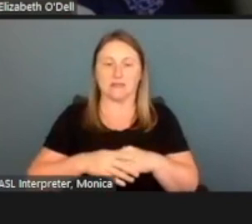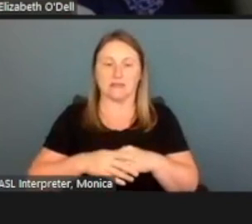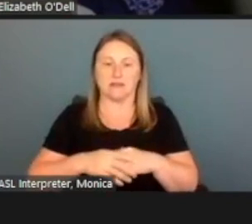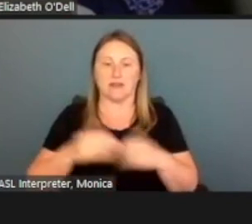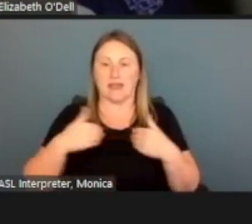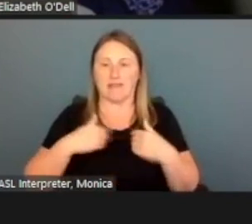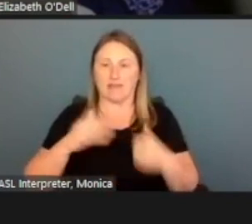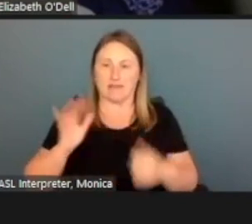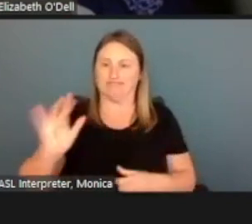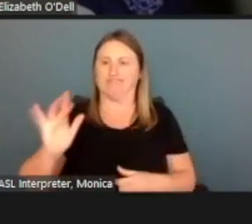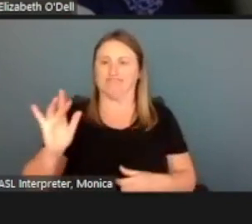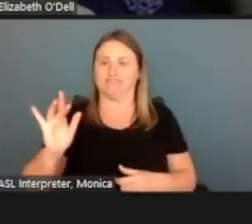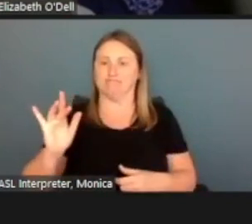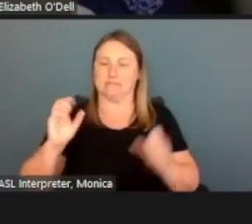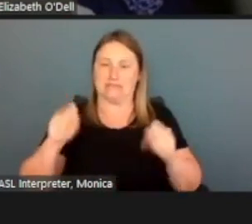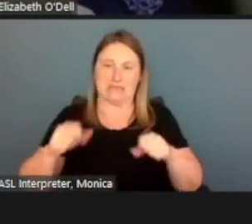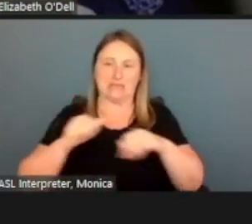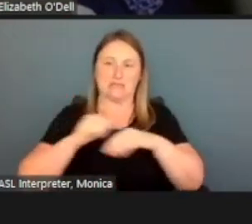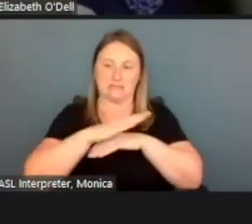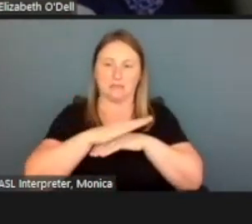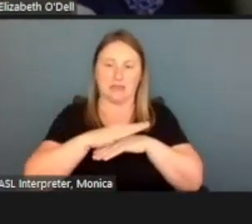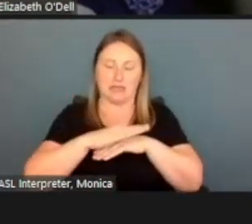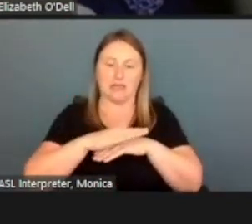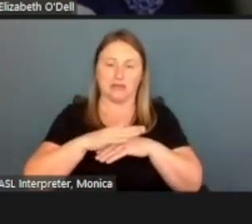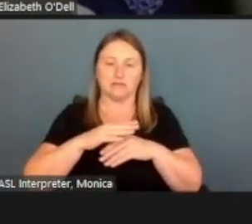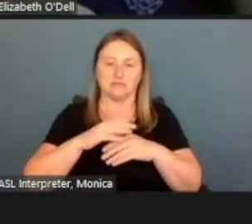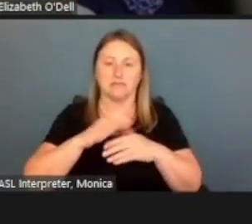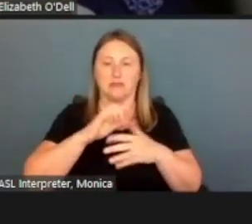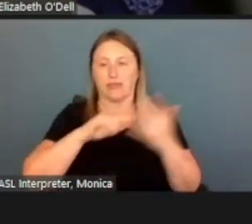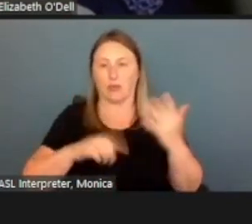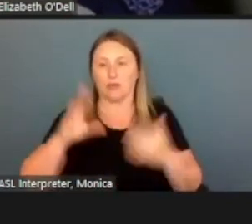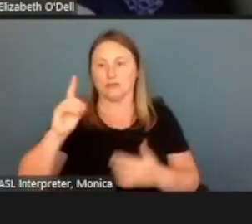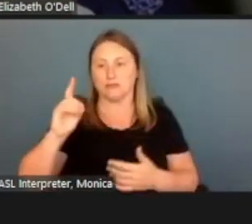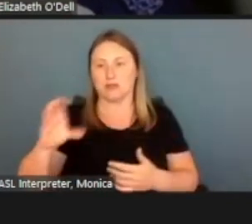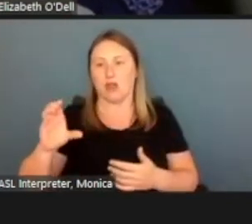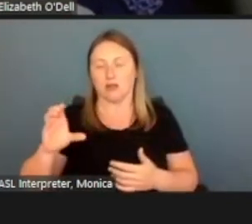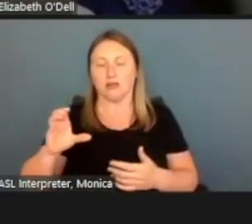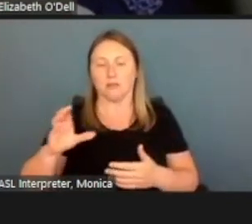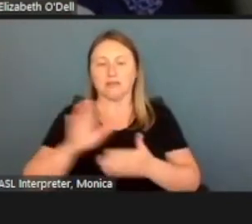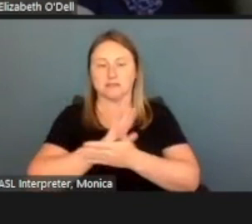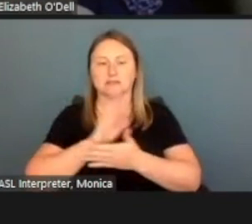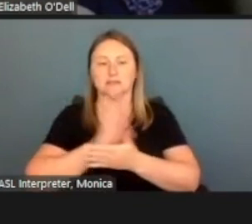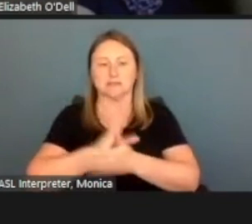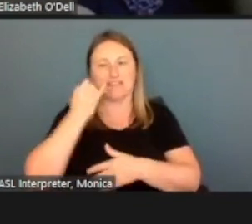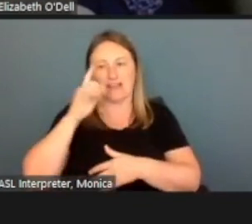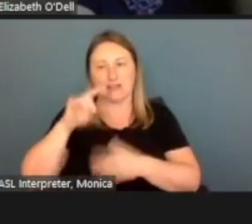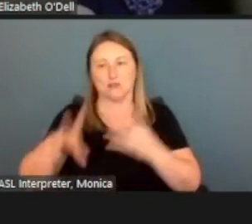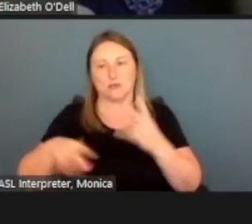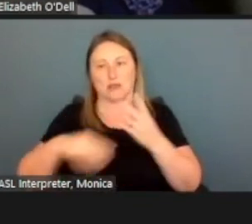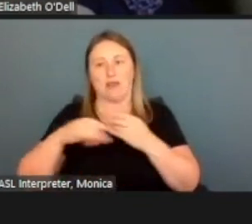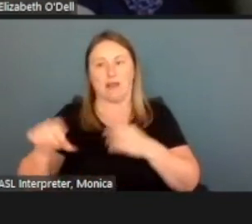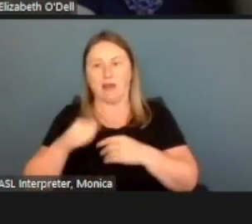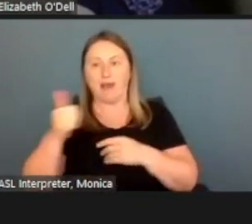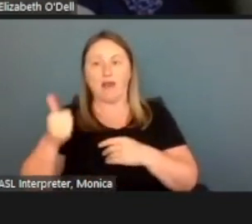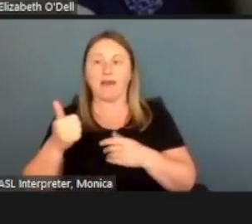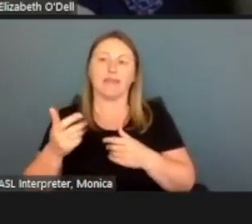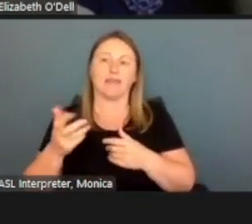to submit those documents. If I need to add other ones. Let's say I need to add for income.